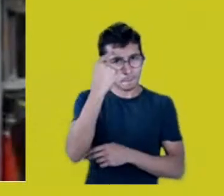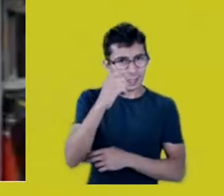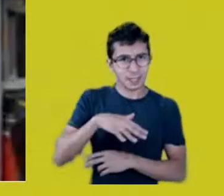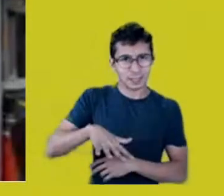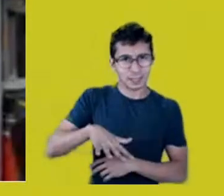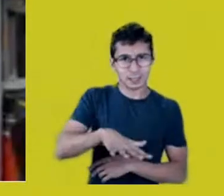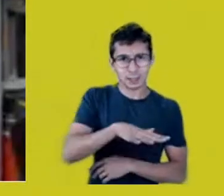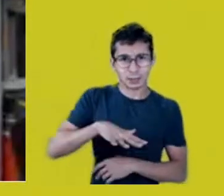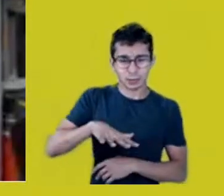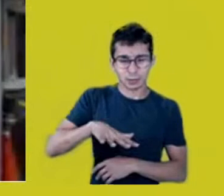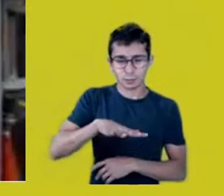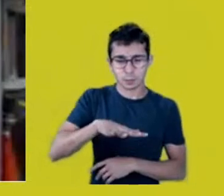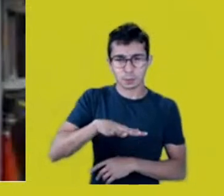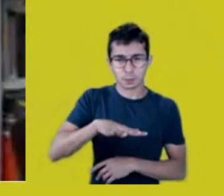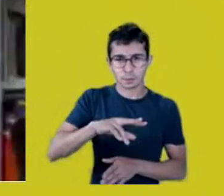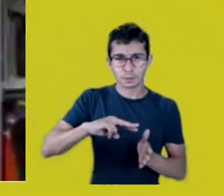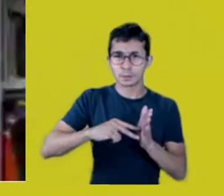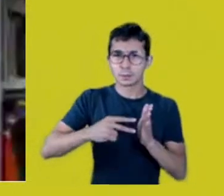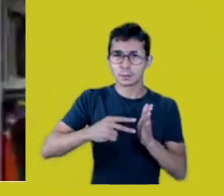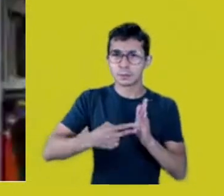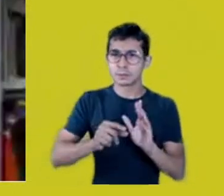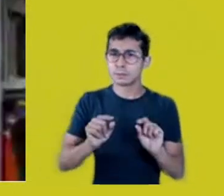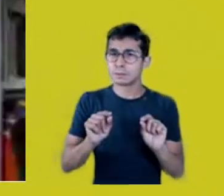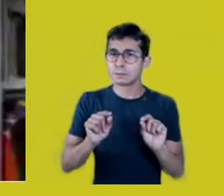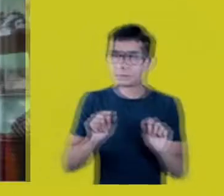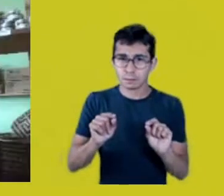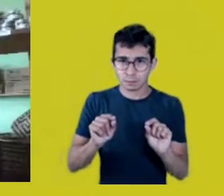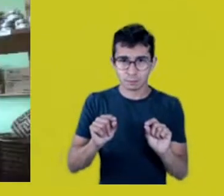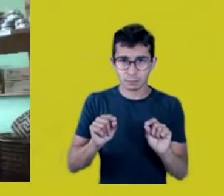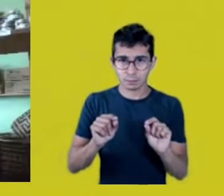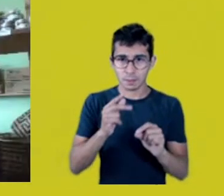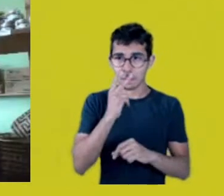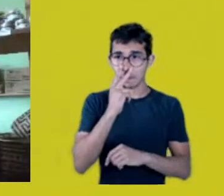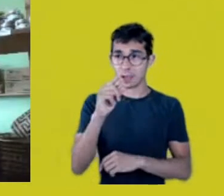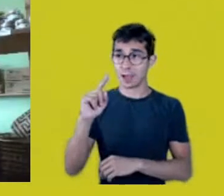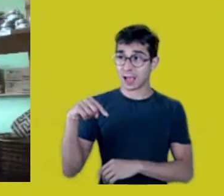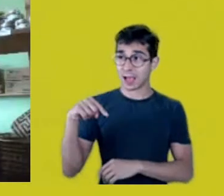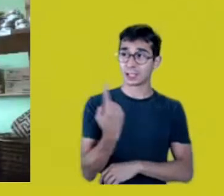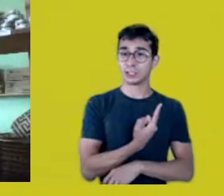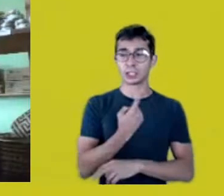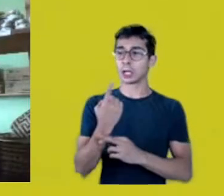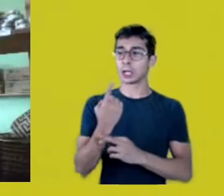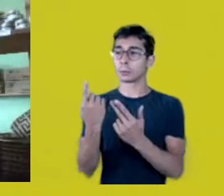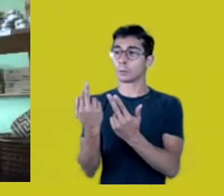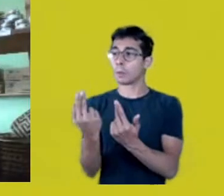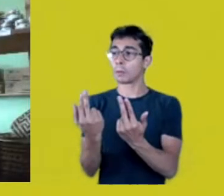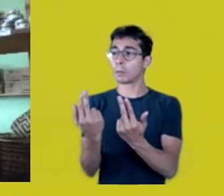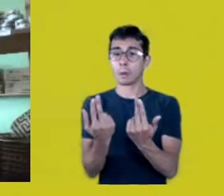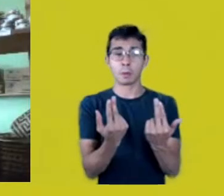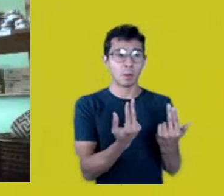We naturalize an equality which surely does not exist.